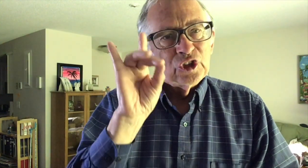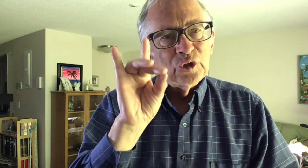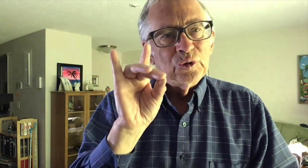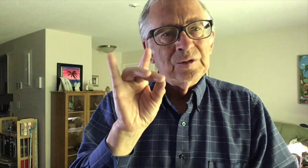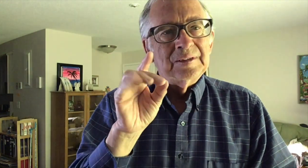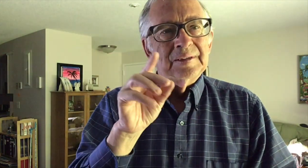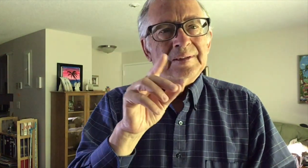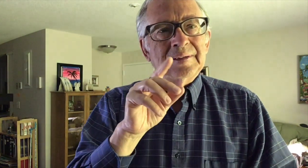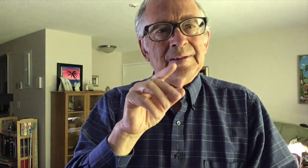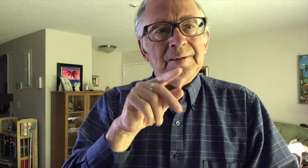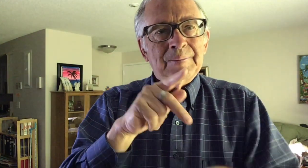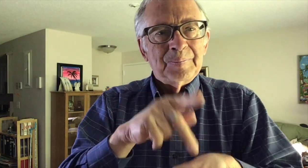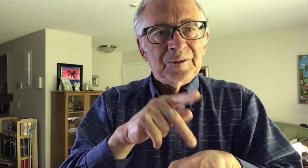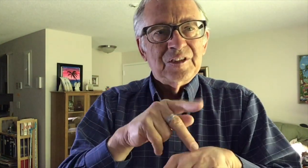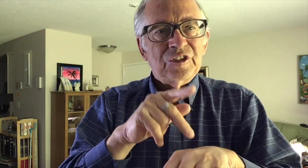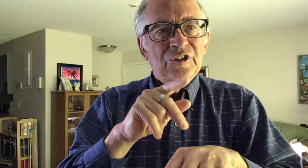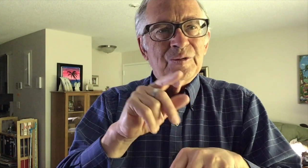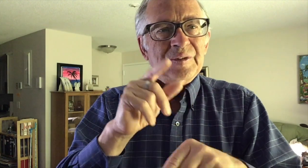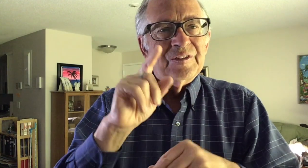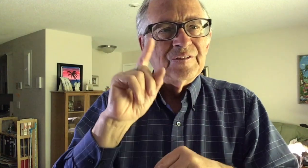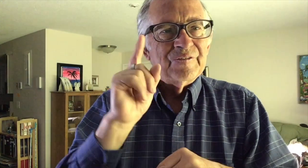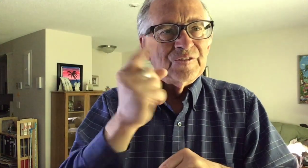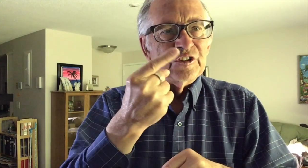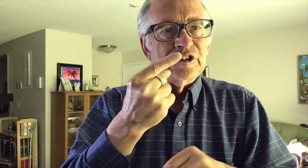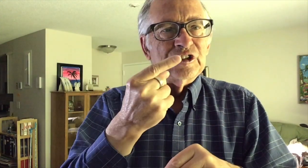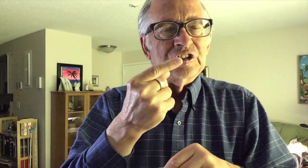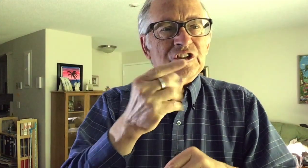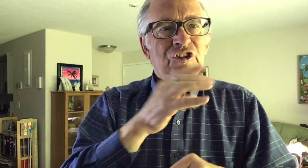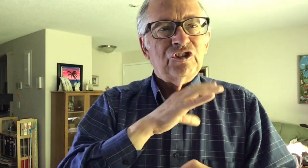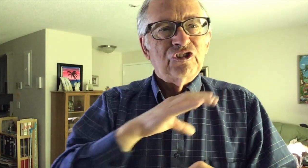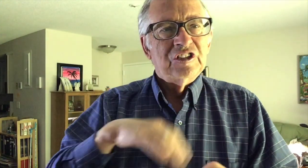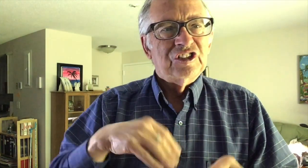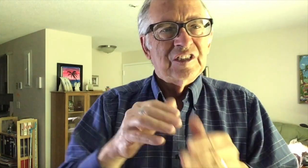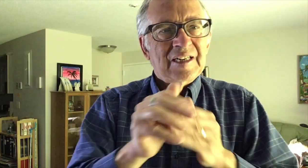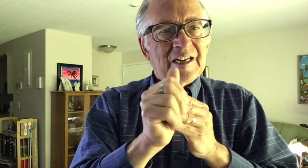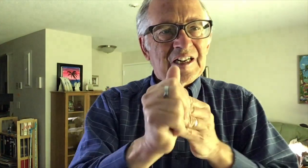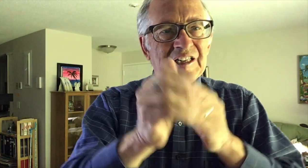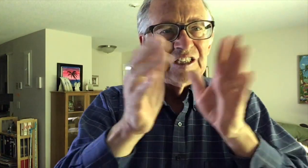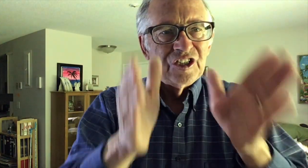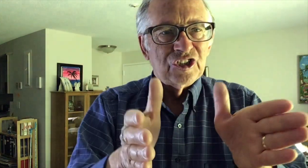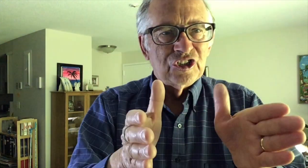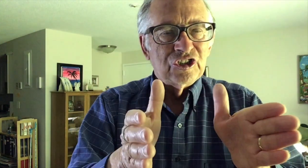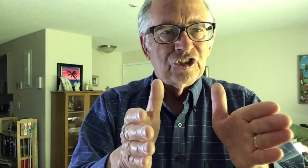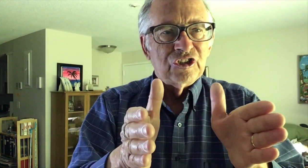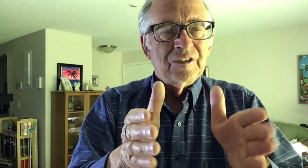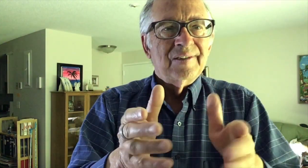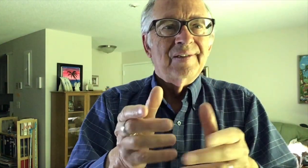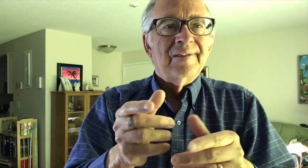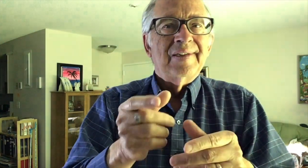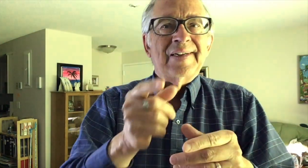When Jesus said to Peter, "Follow me," he was really choosing Peter to become